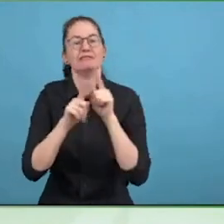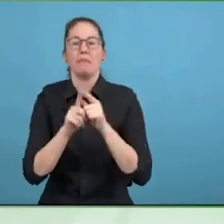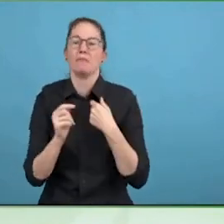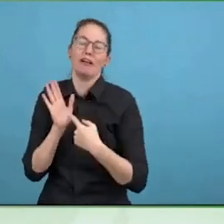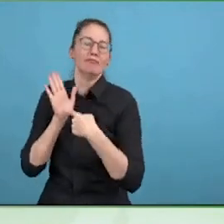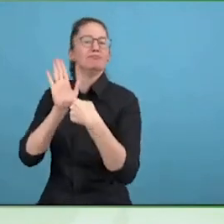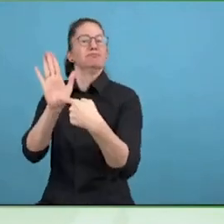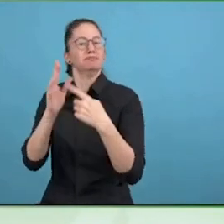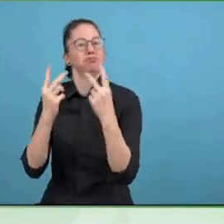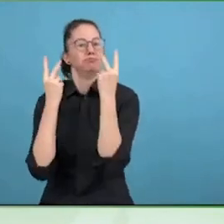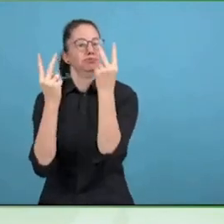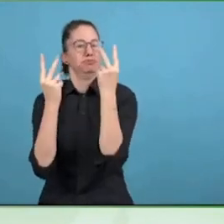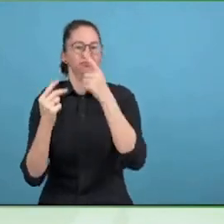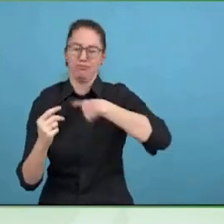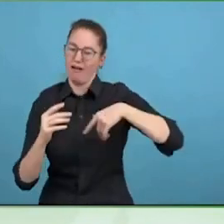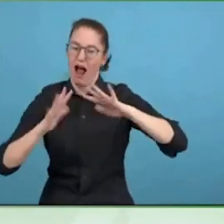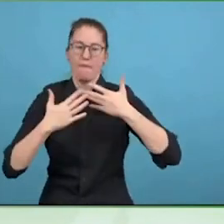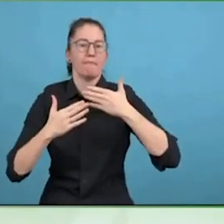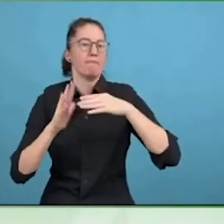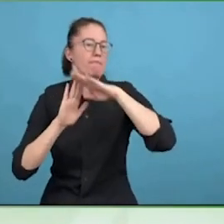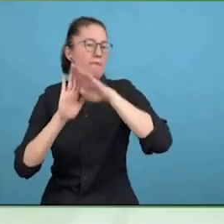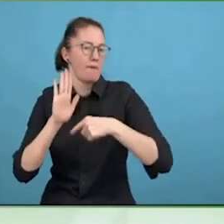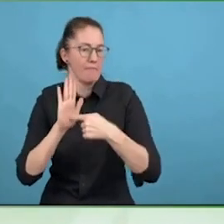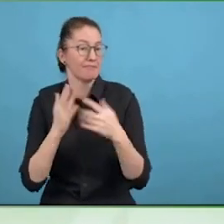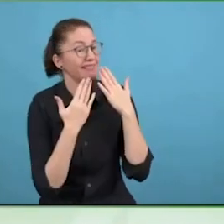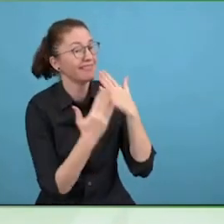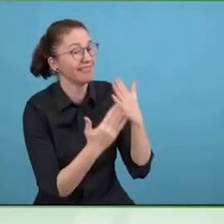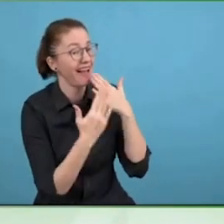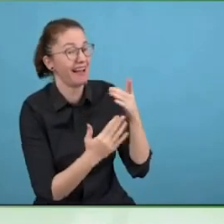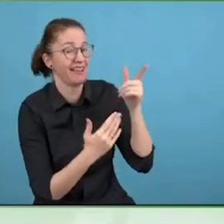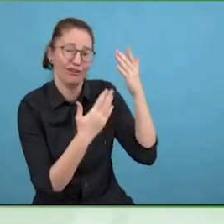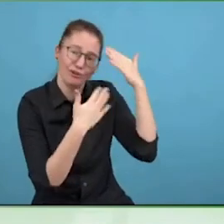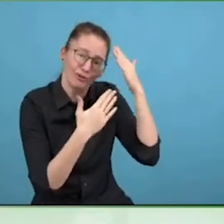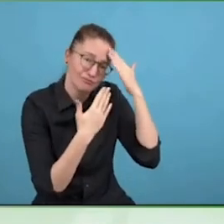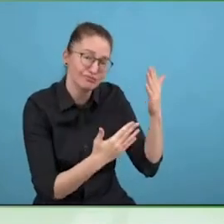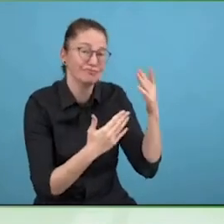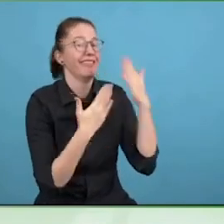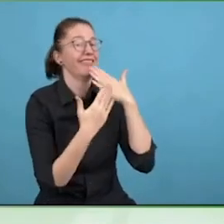Treating exclusion like pollution and using the same principles,